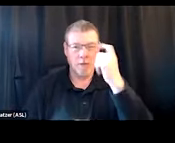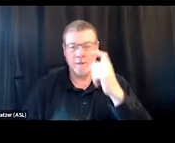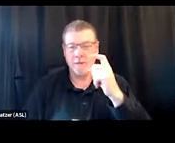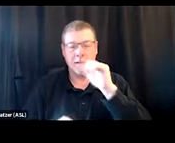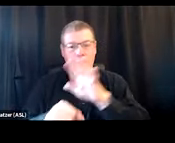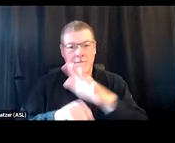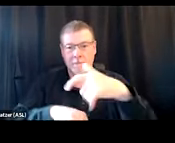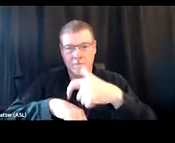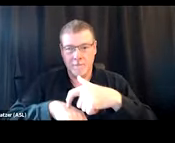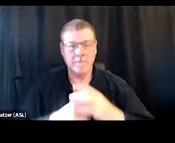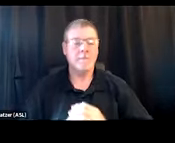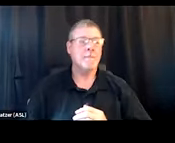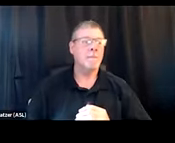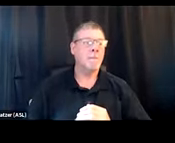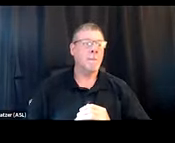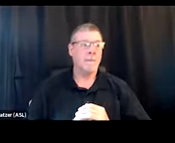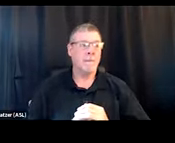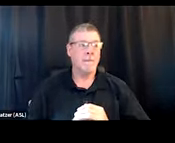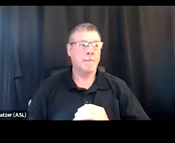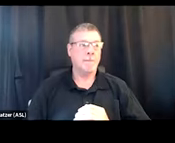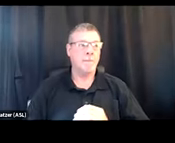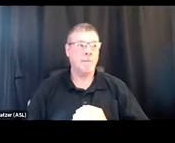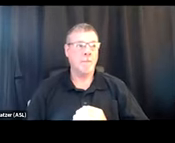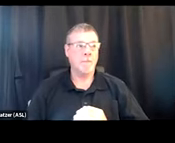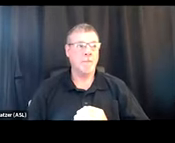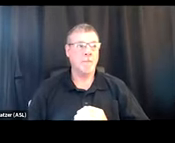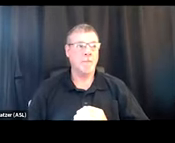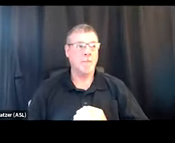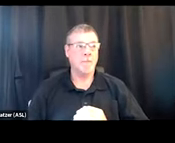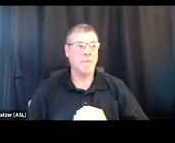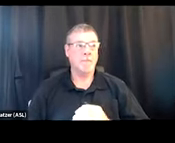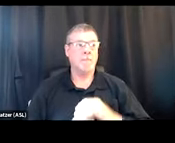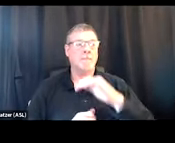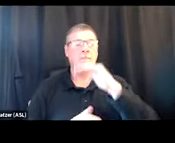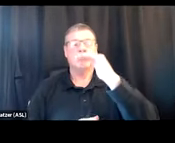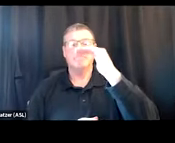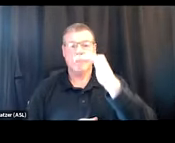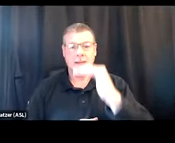that we have in store for you today. But just wanna lift up again, like,